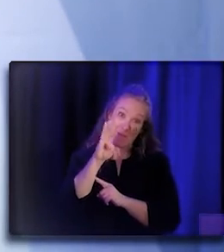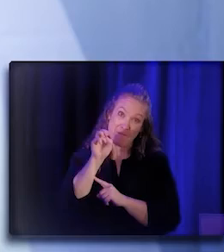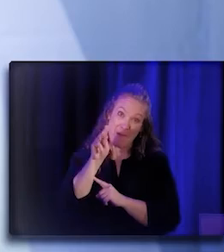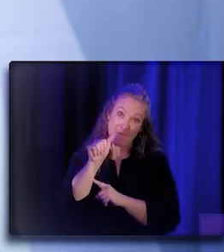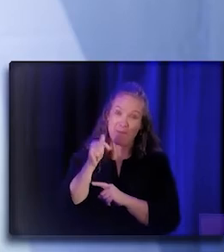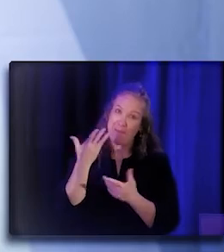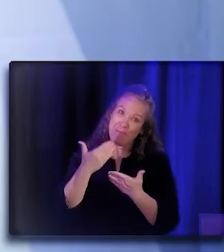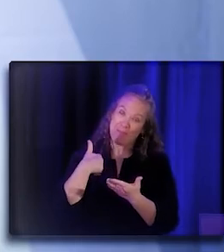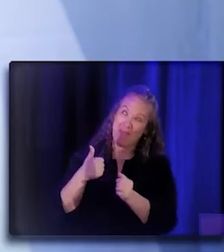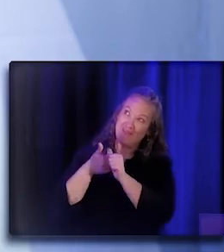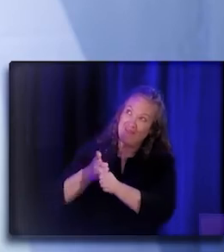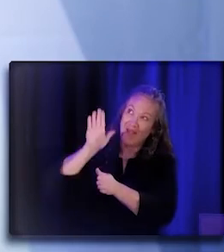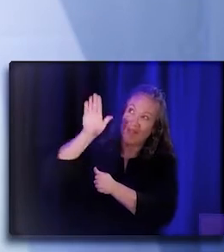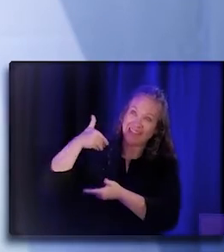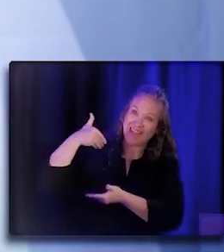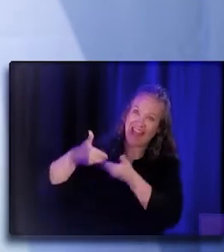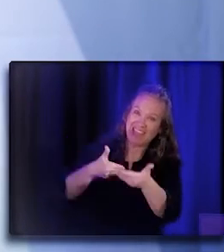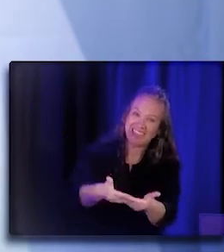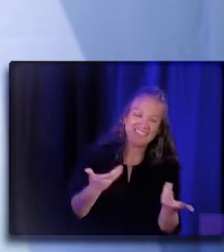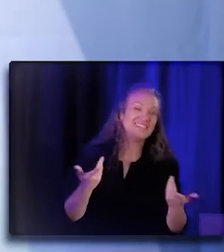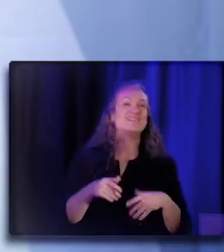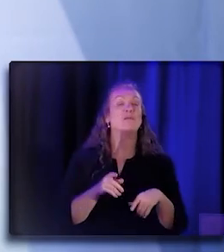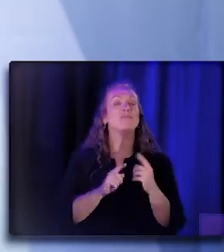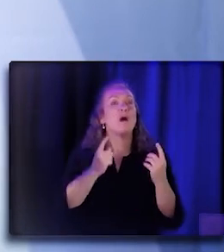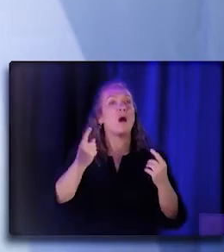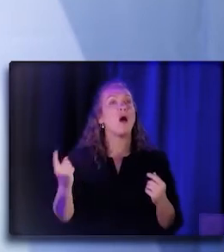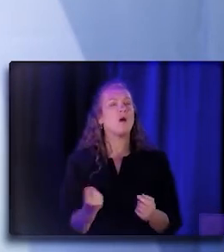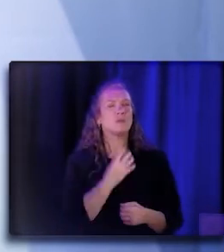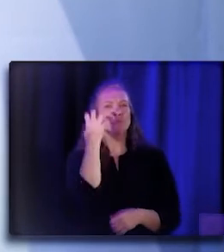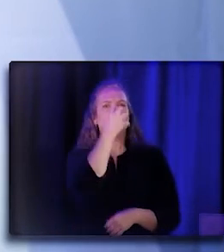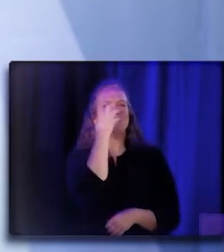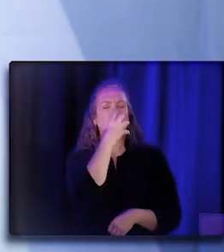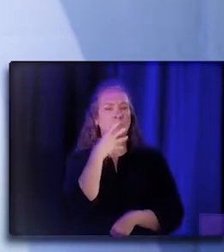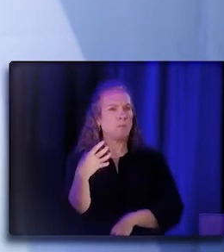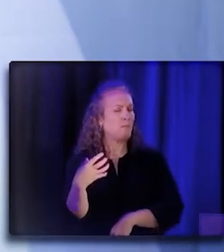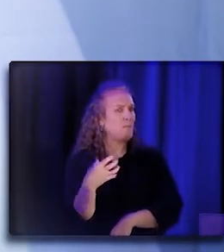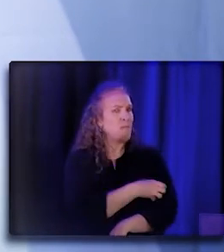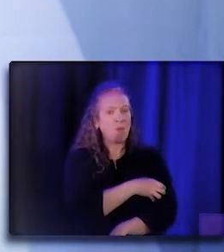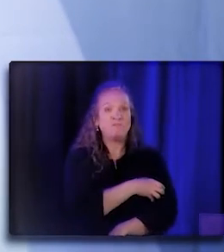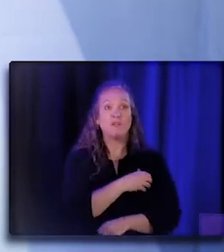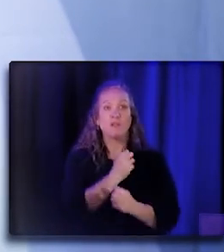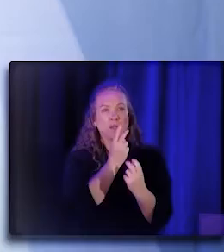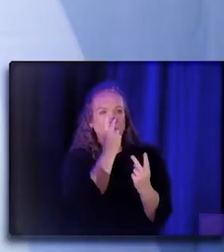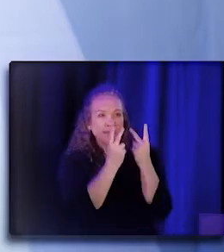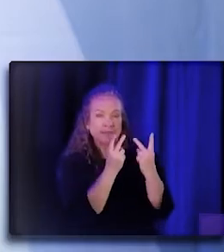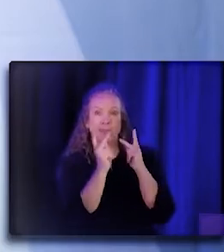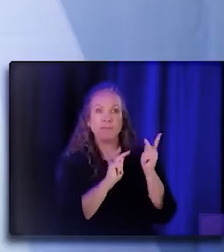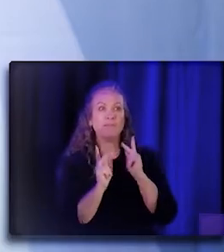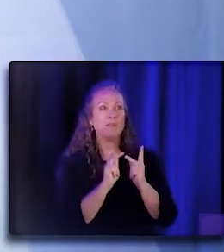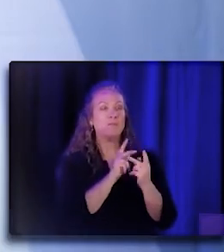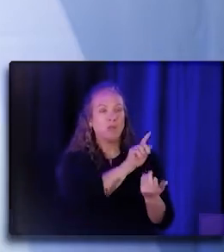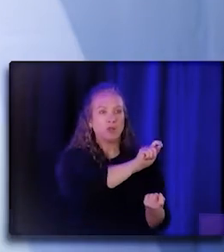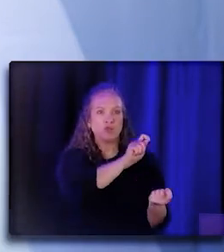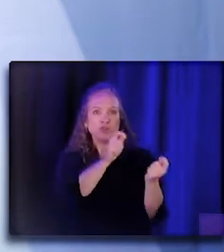And you know, what was always powerful is that you see people transform from really being passengers, you know, coming, crying,